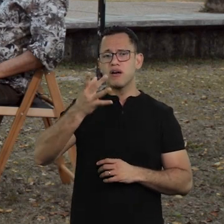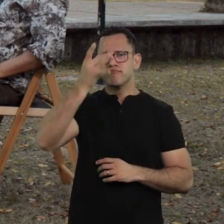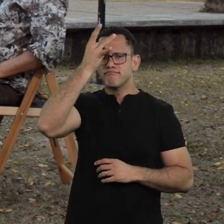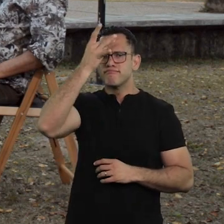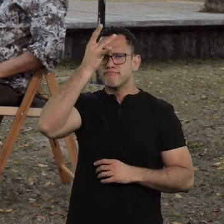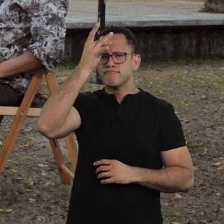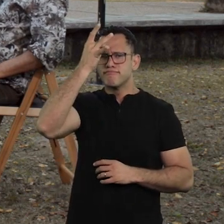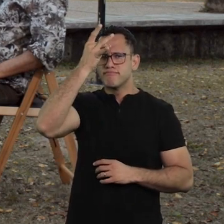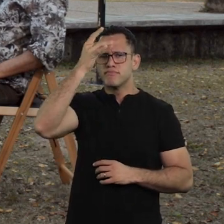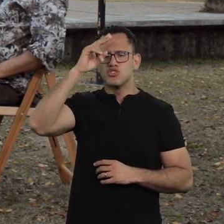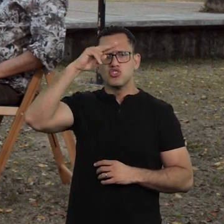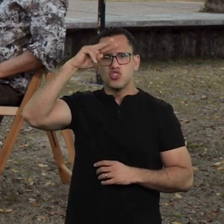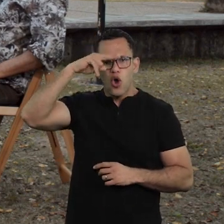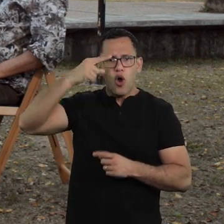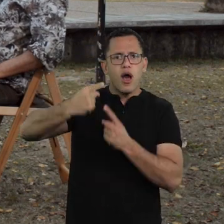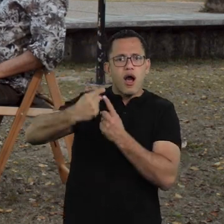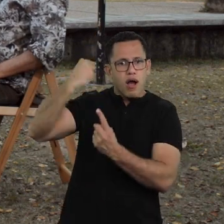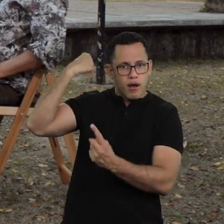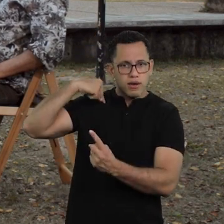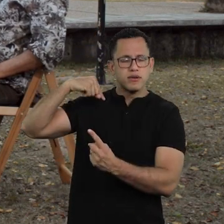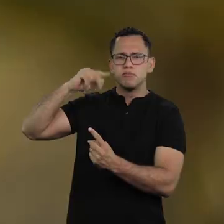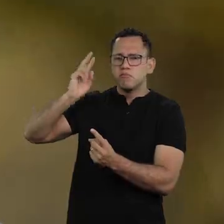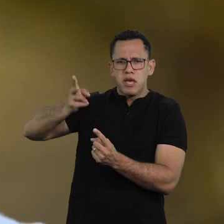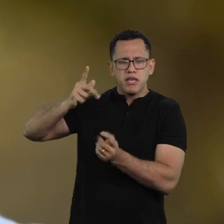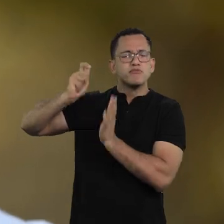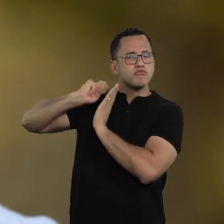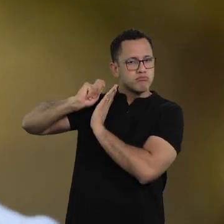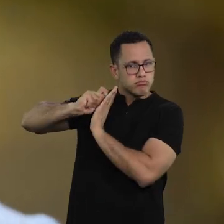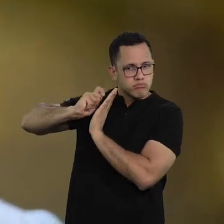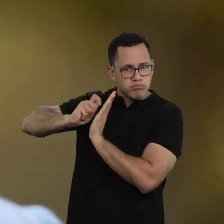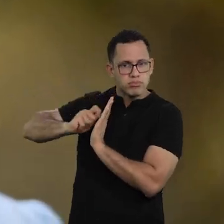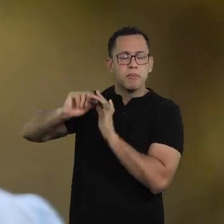the choices we made because of the things we were writing